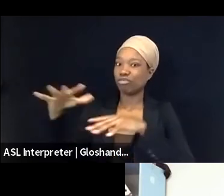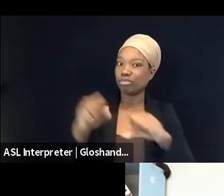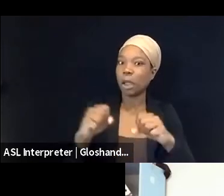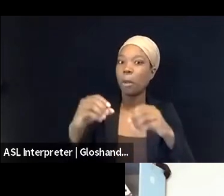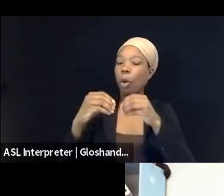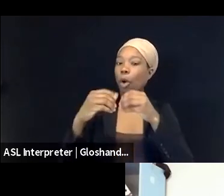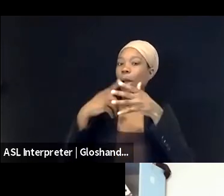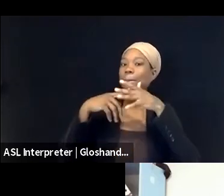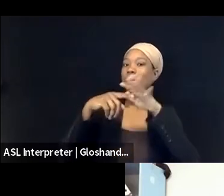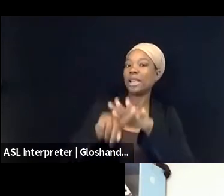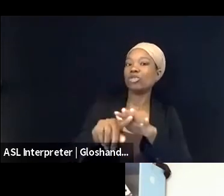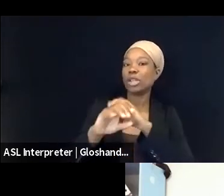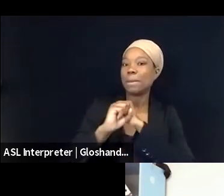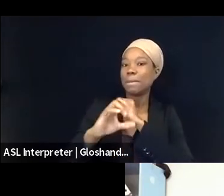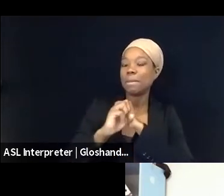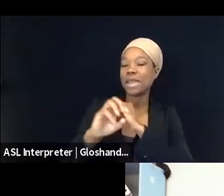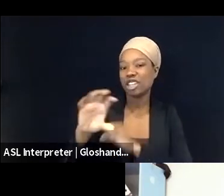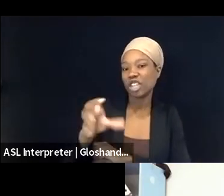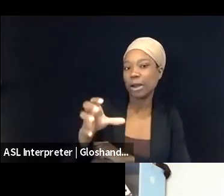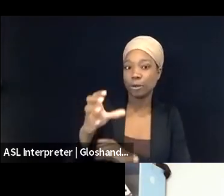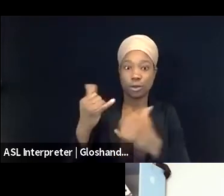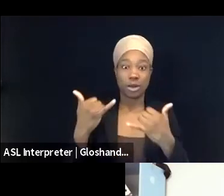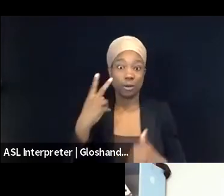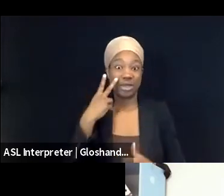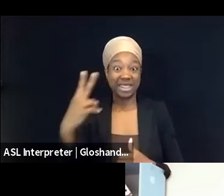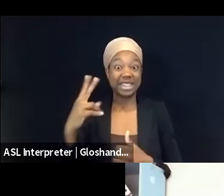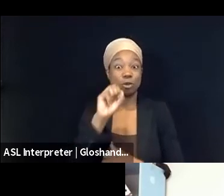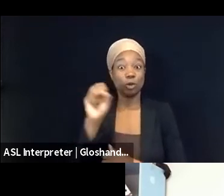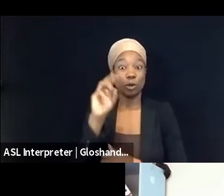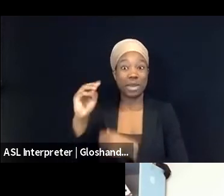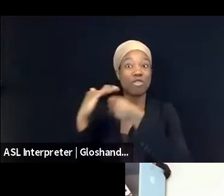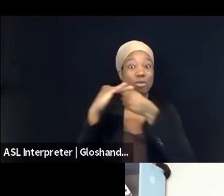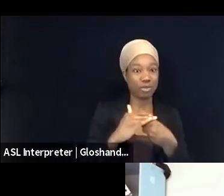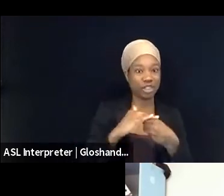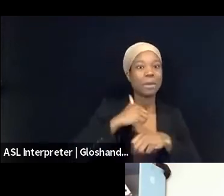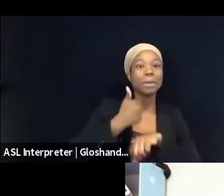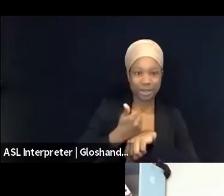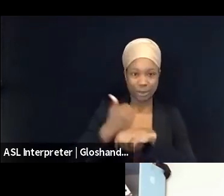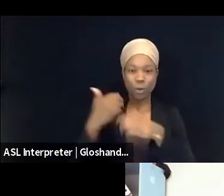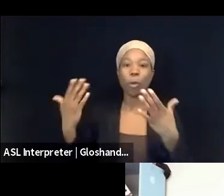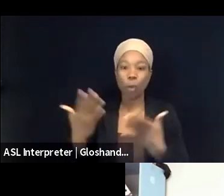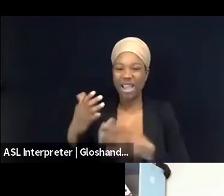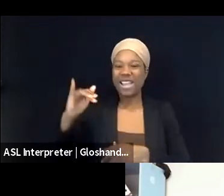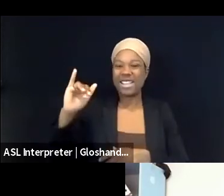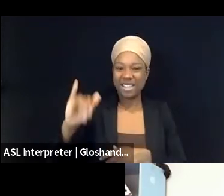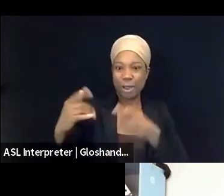to that kind of increased attention. Another thing that seems different has been, you know,